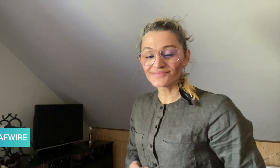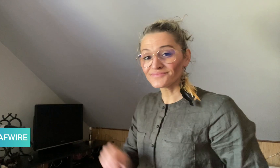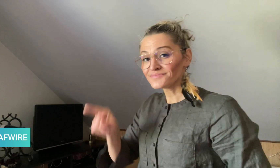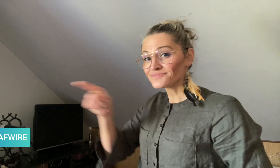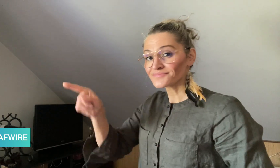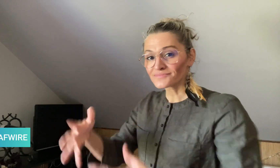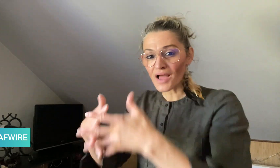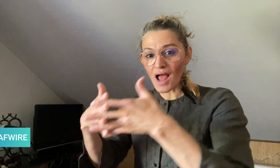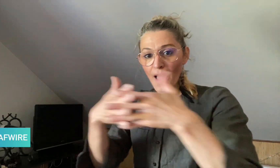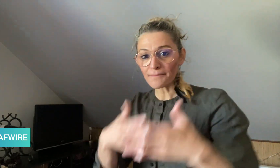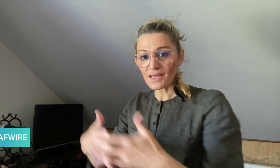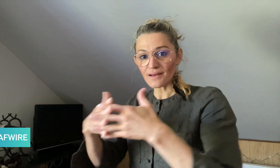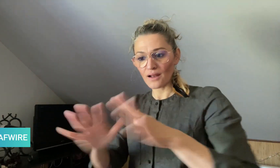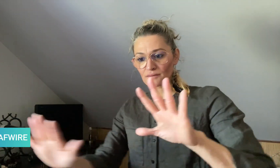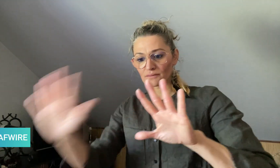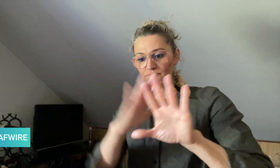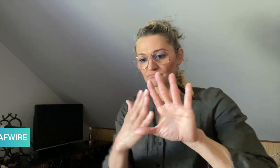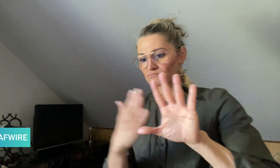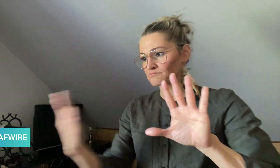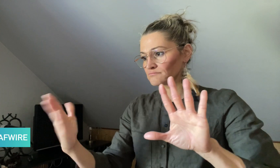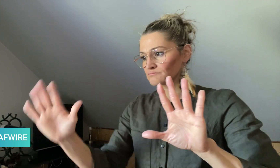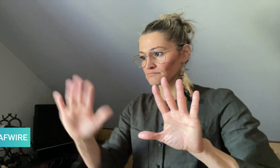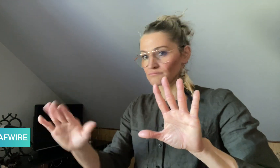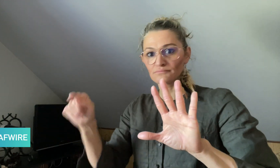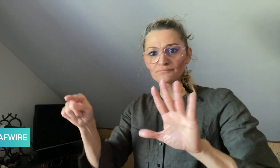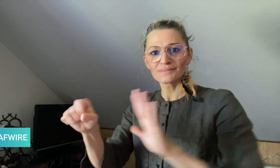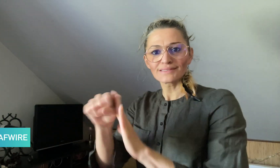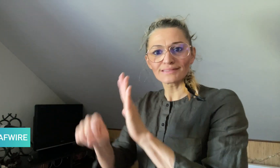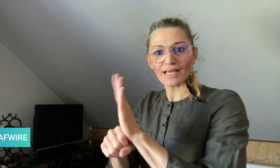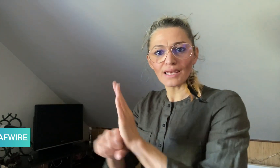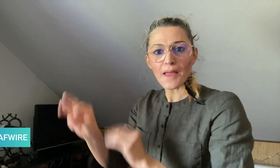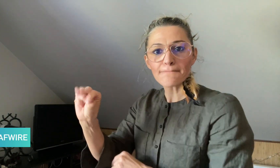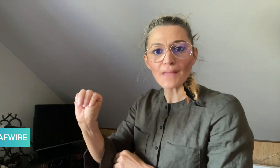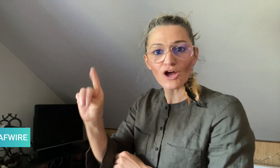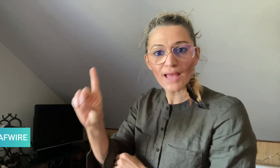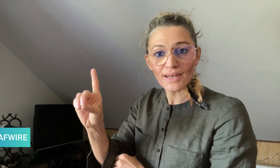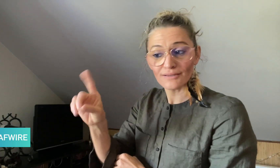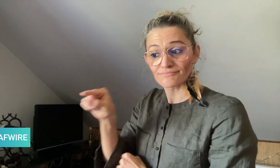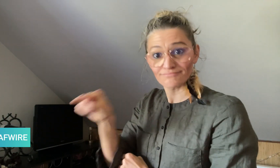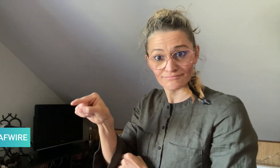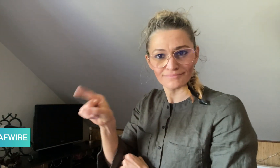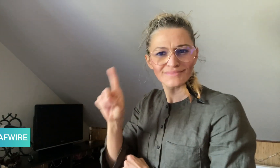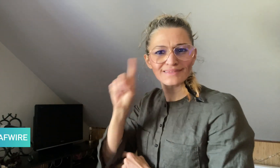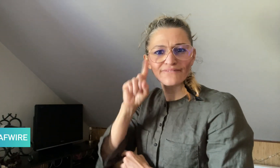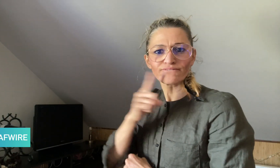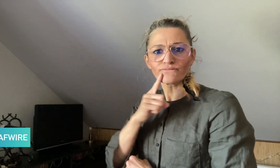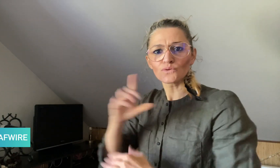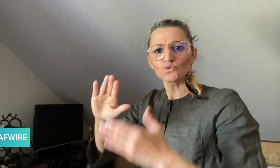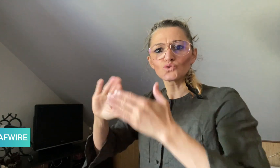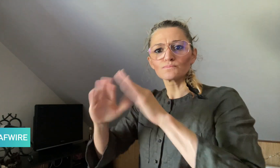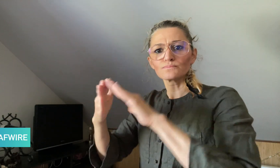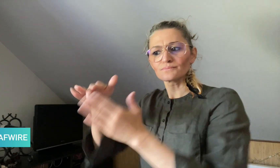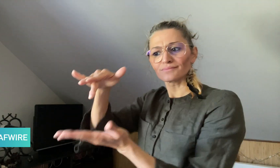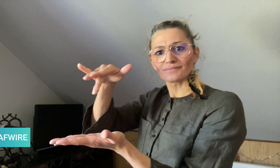The Maryland Deaf Community Center (MDCC) has received